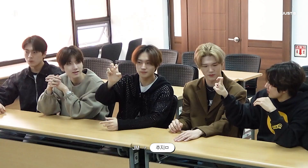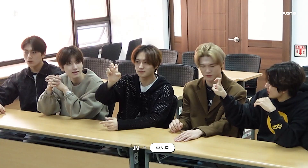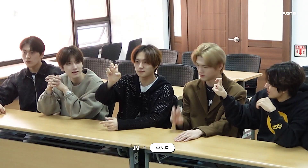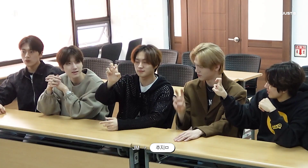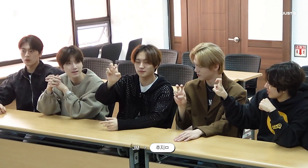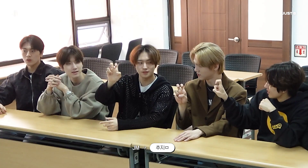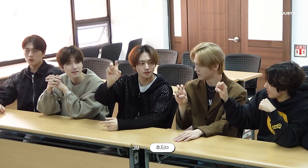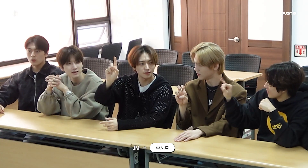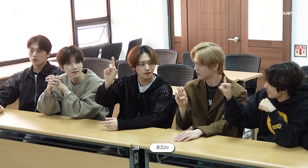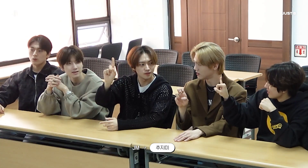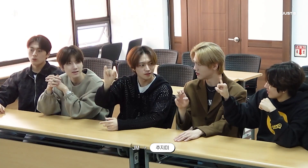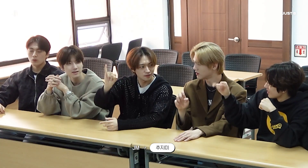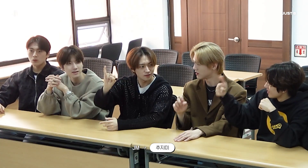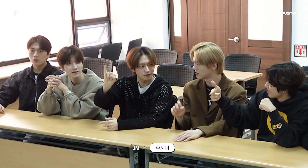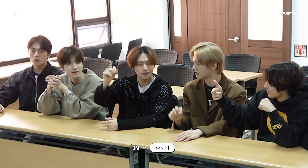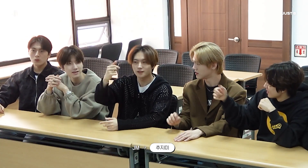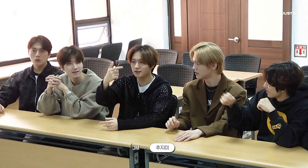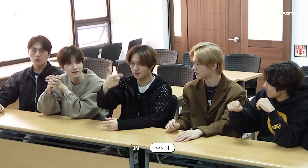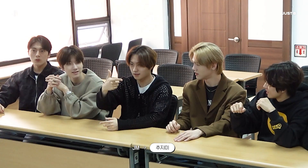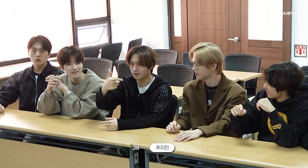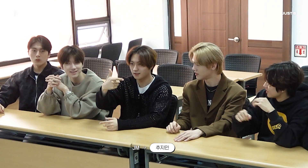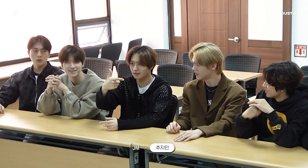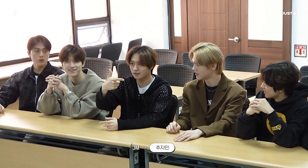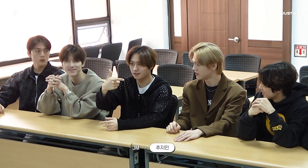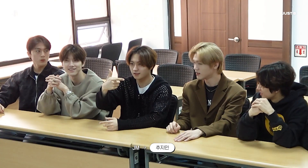('Min')